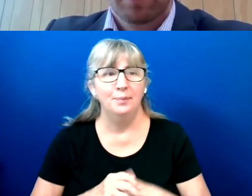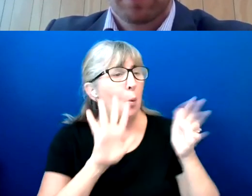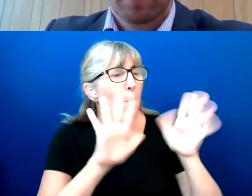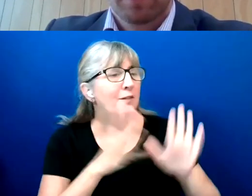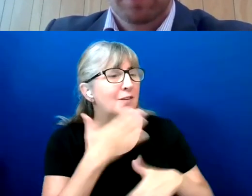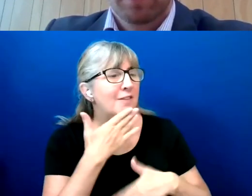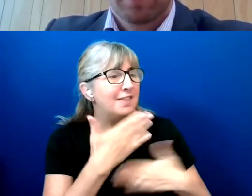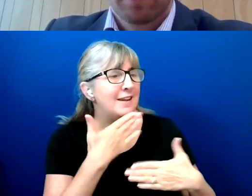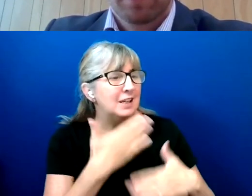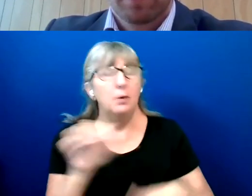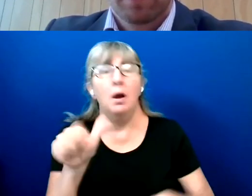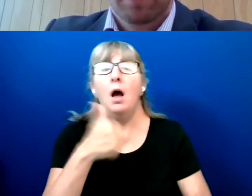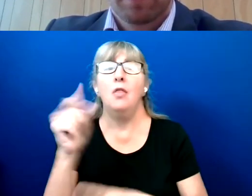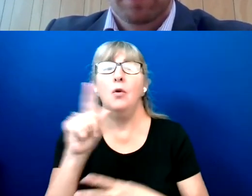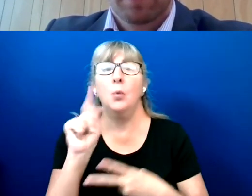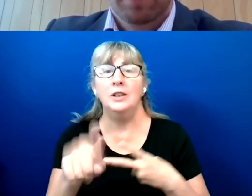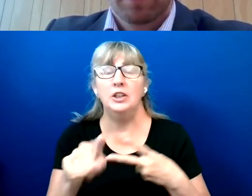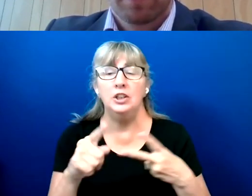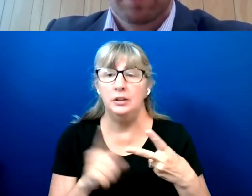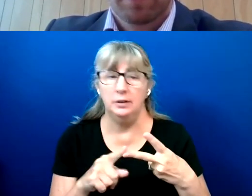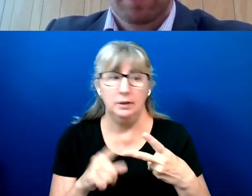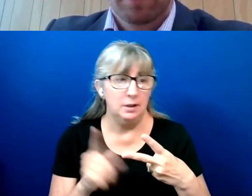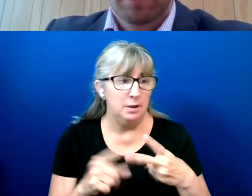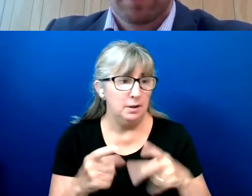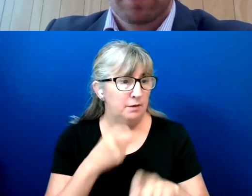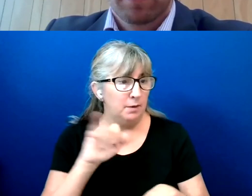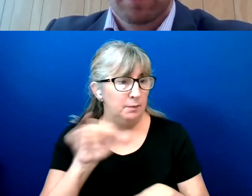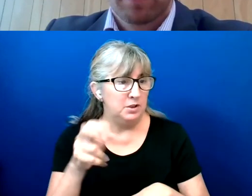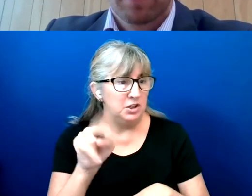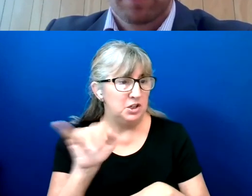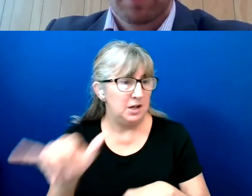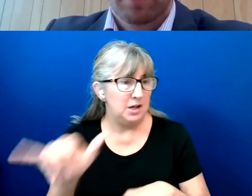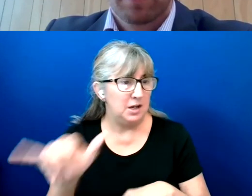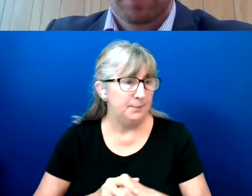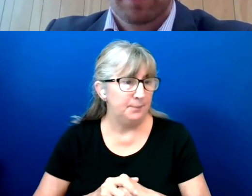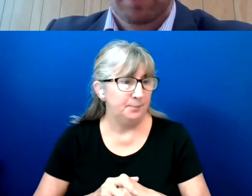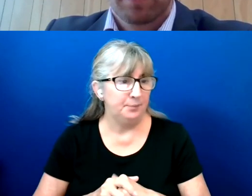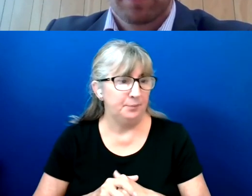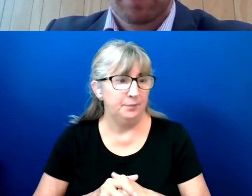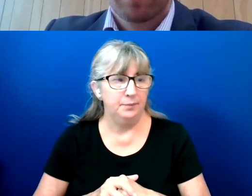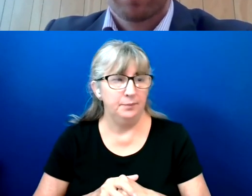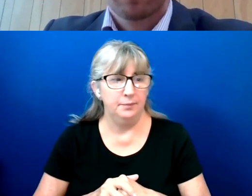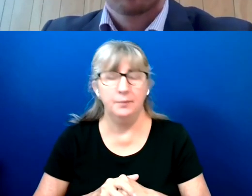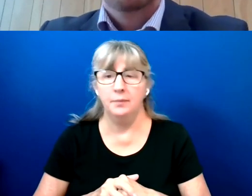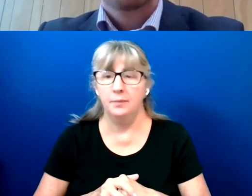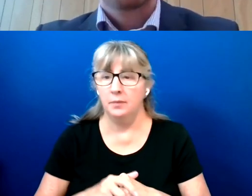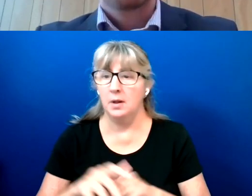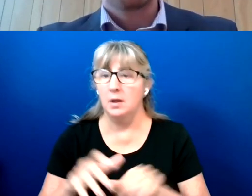Another question from Jenny is she's trying to learn about resources for persons with